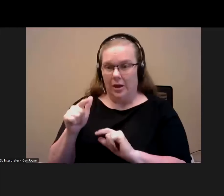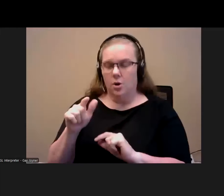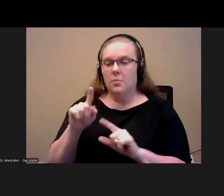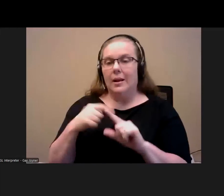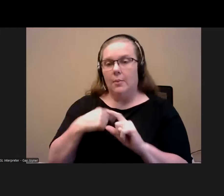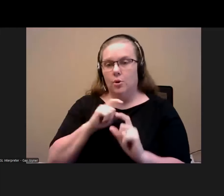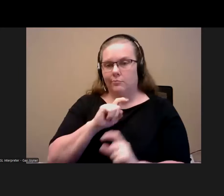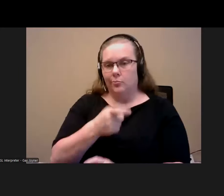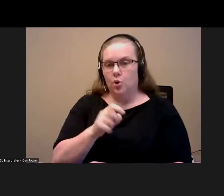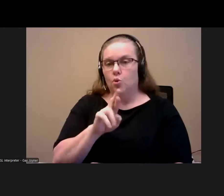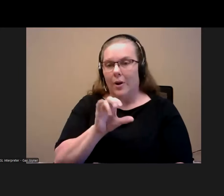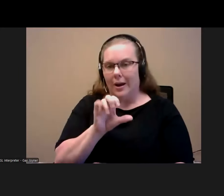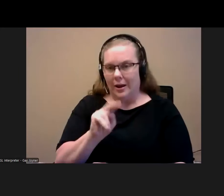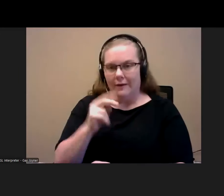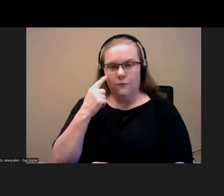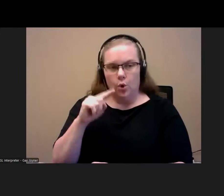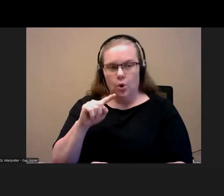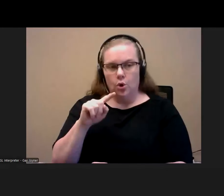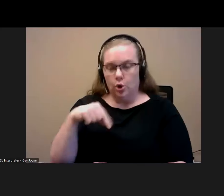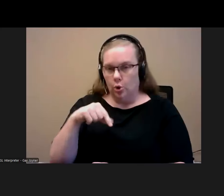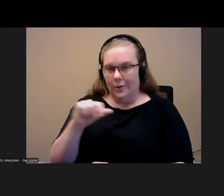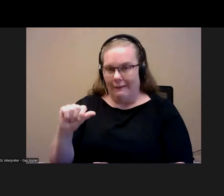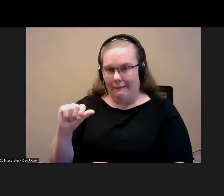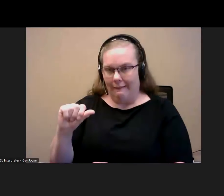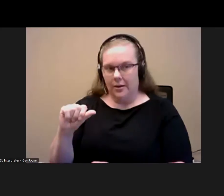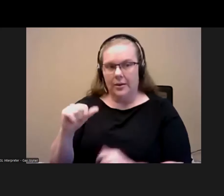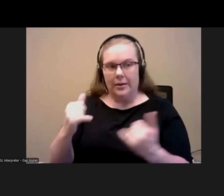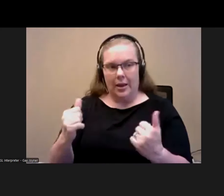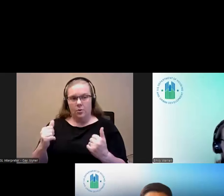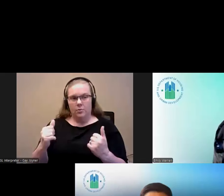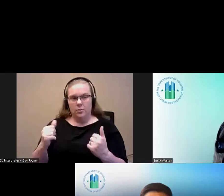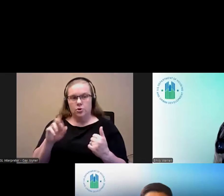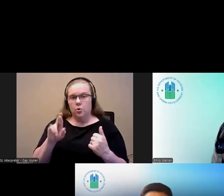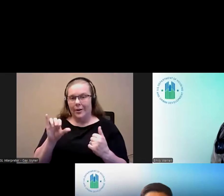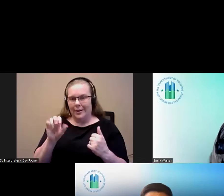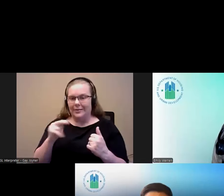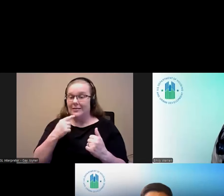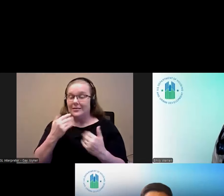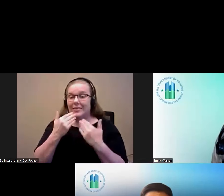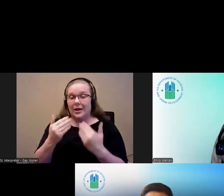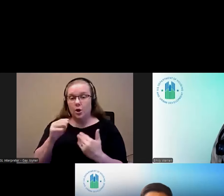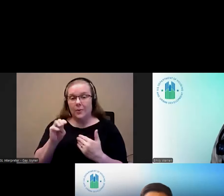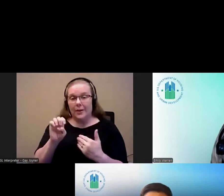Thanks, Emily. I think we can go down the questions we have in the Q&A function. I will leave